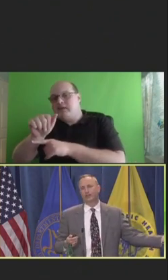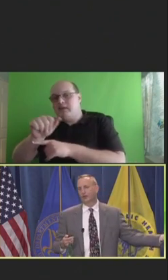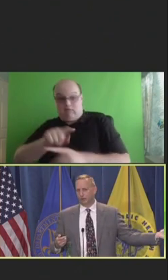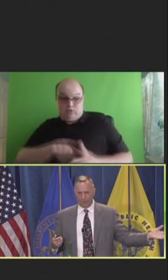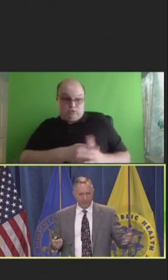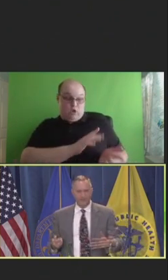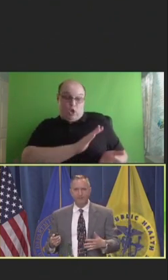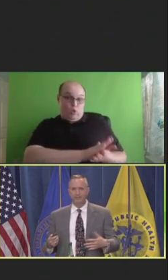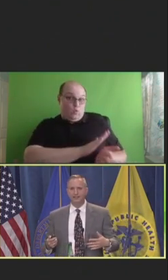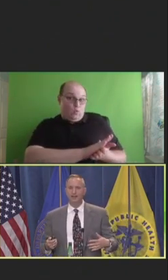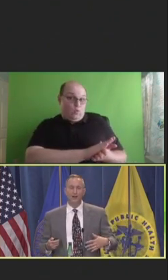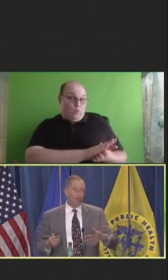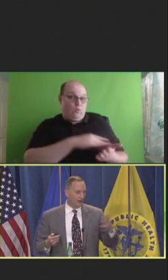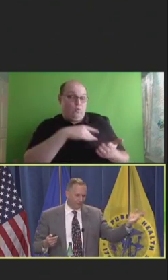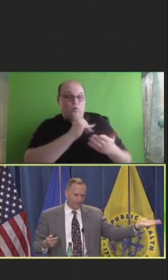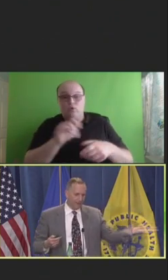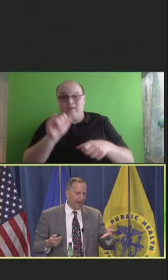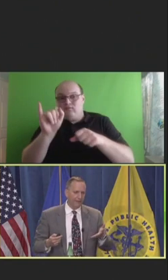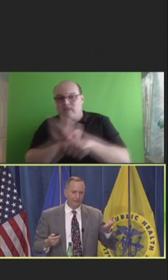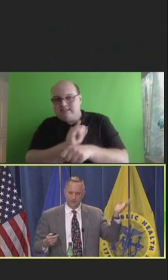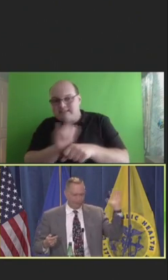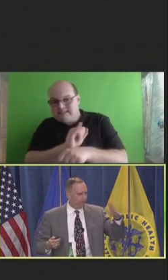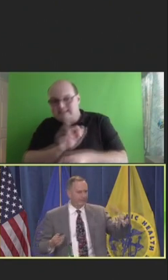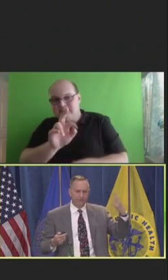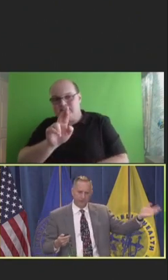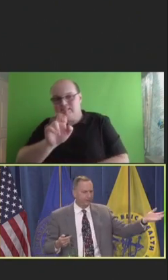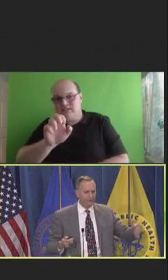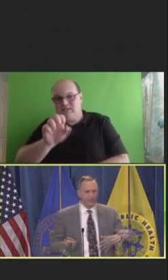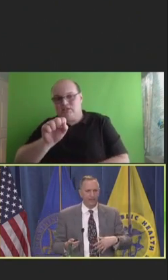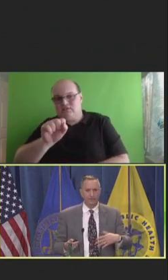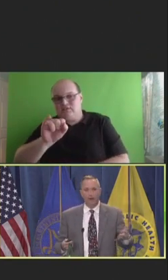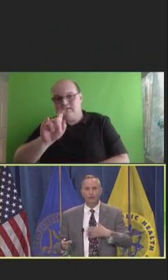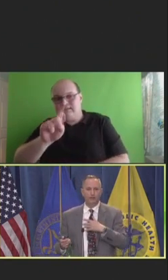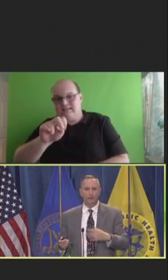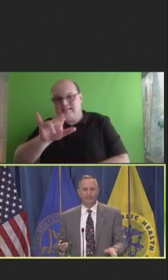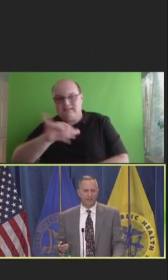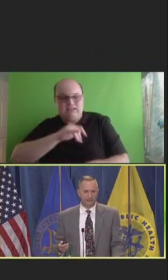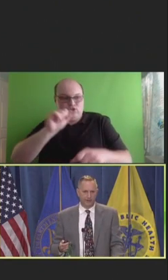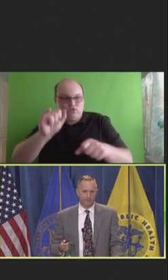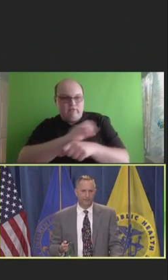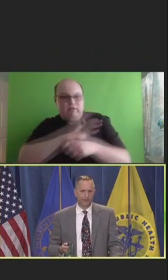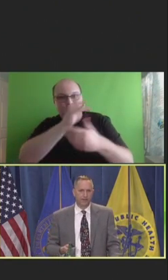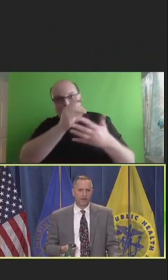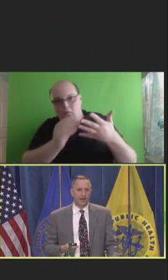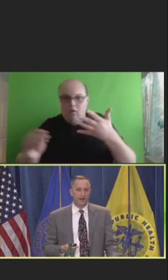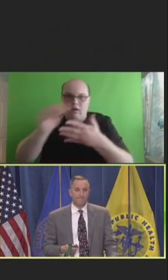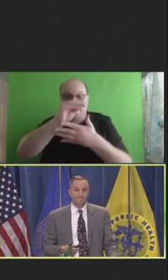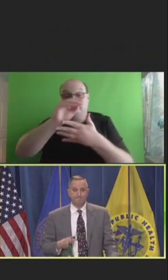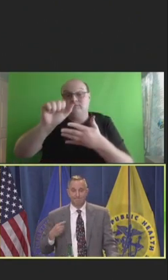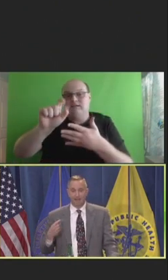It should go through residencies or whatever the path is for pharmacist, nurse, and everybody else all the way through attending ship.